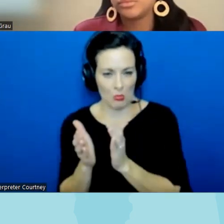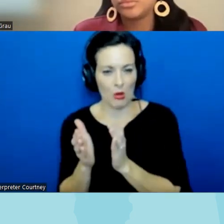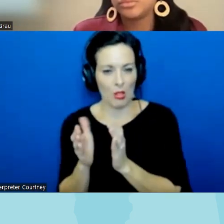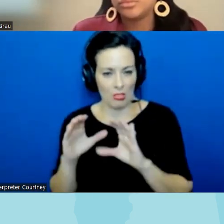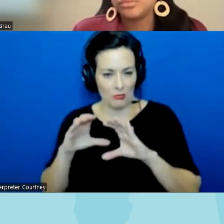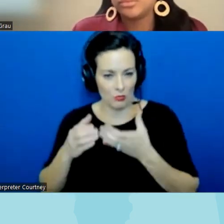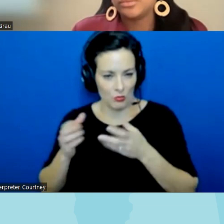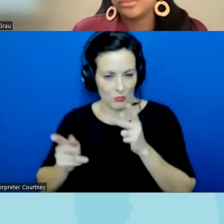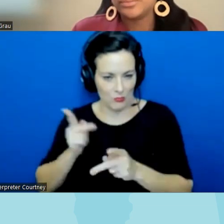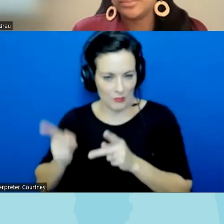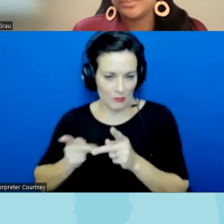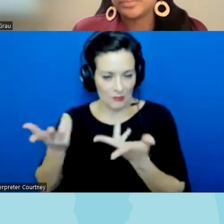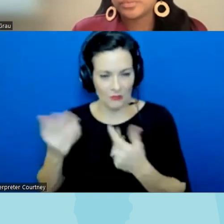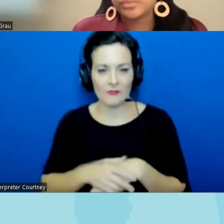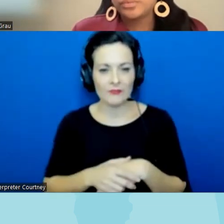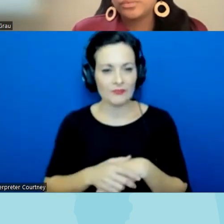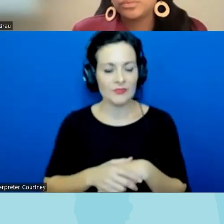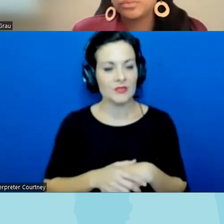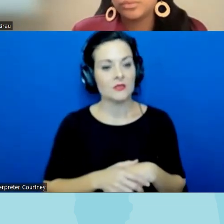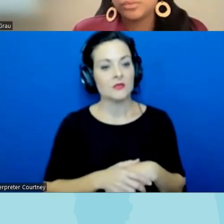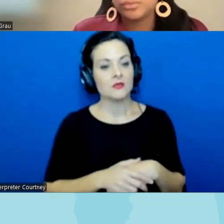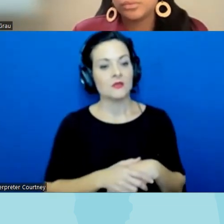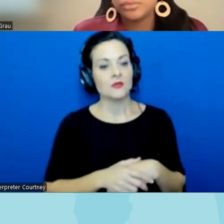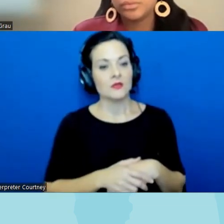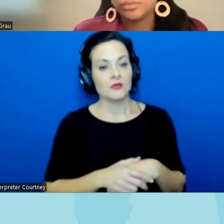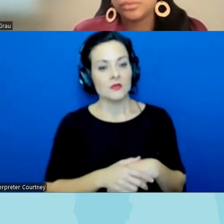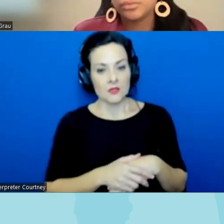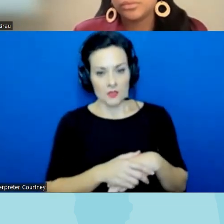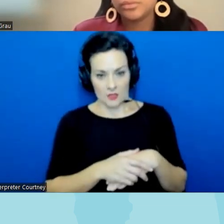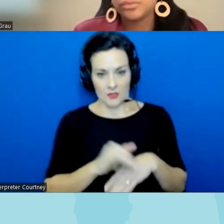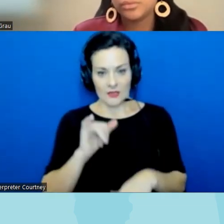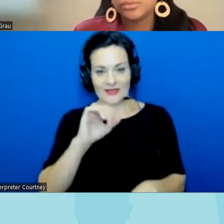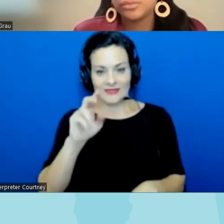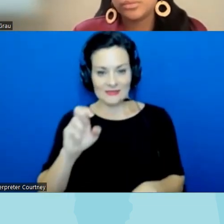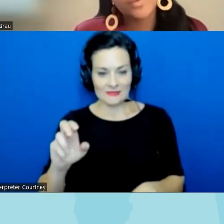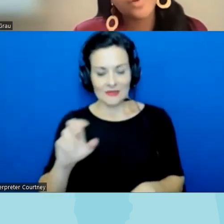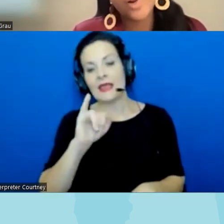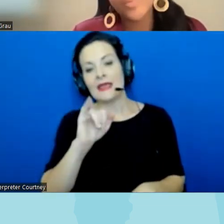and then Scout yeah in Indiana they're called Purple for parents I don't know where purple